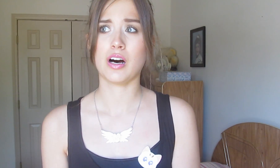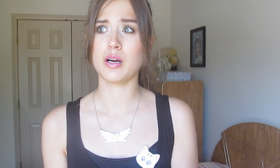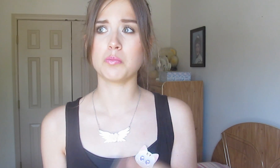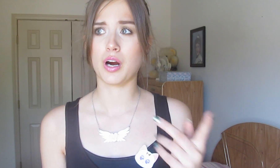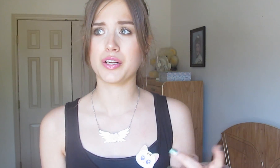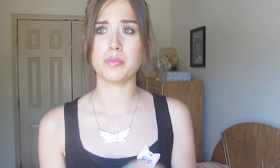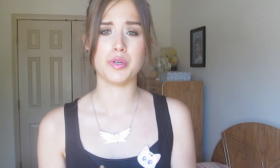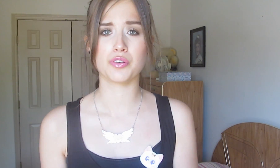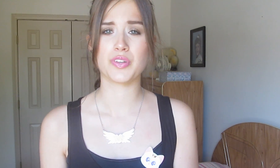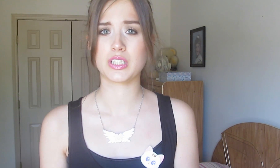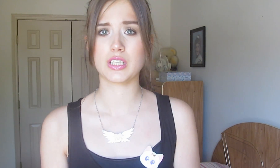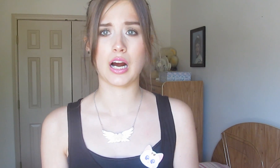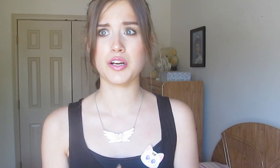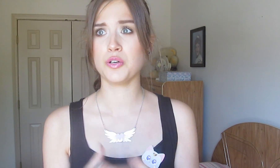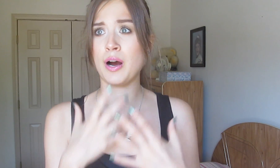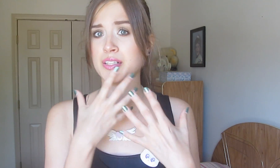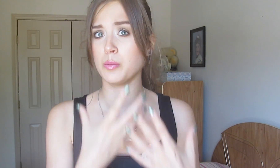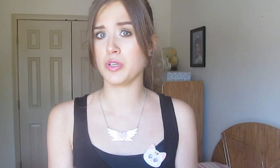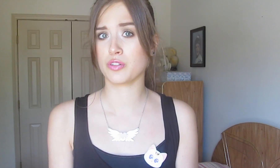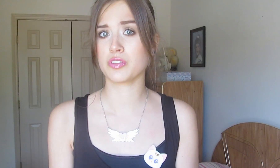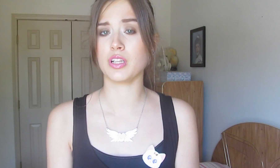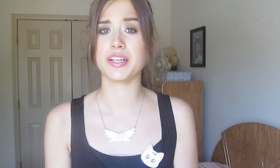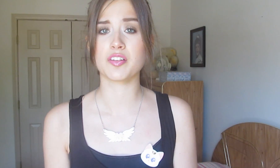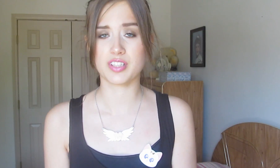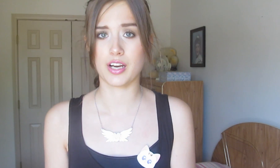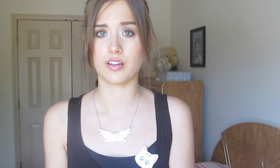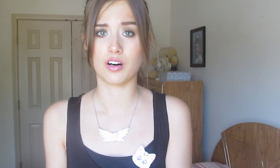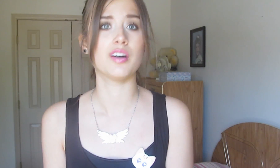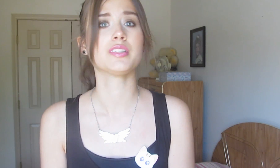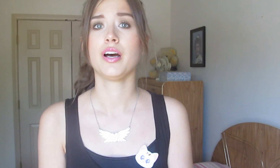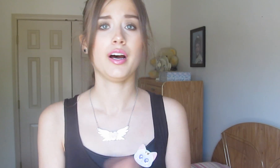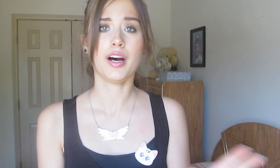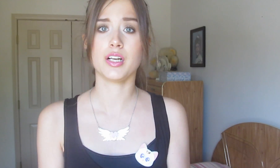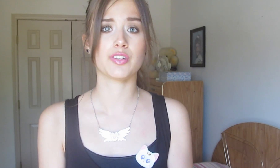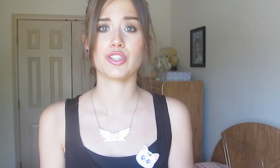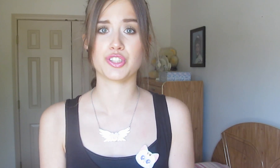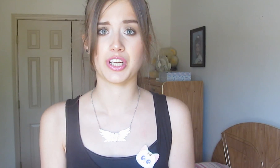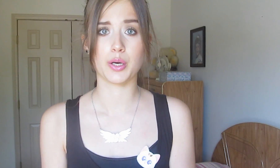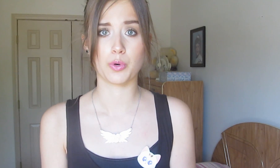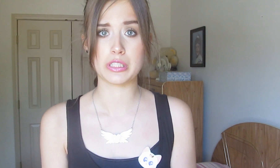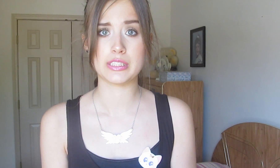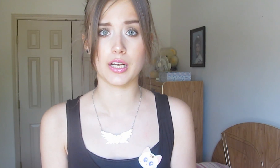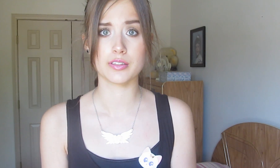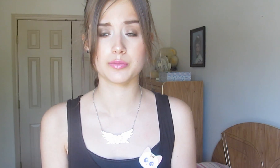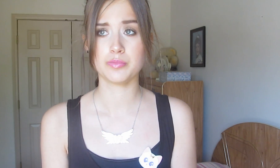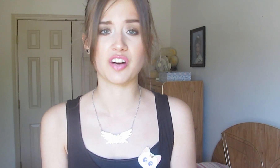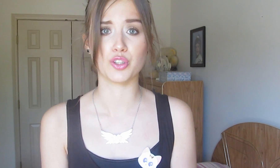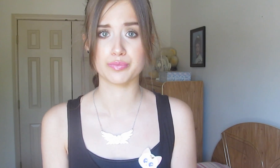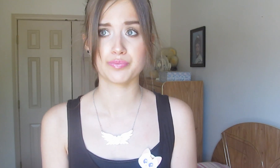Like my computer fix-it guy who has a beard the length of Santa Claus, I never understand a word he says. Ever.